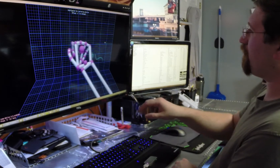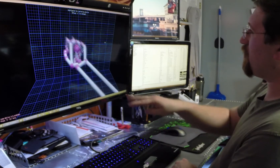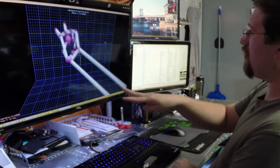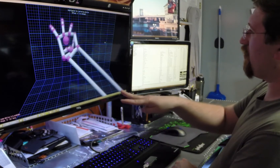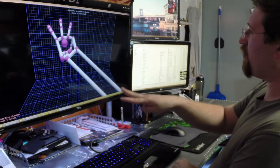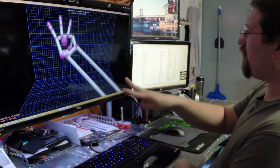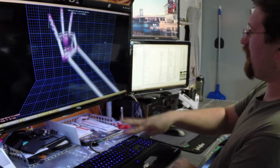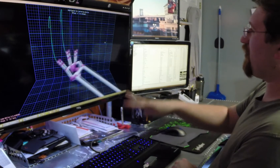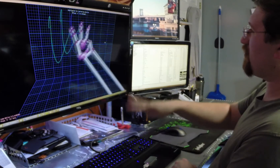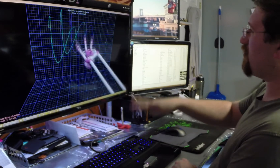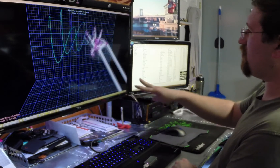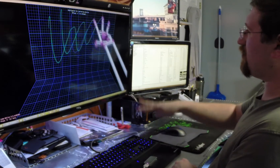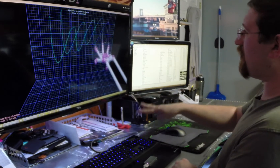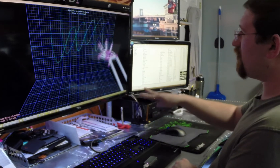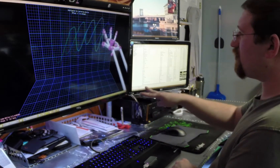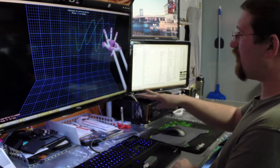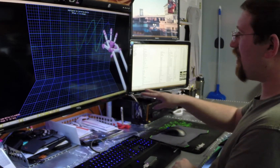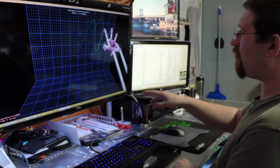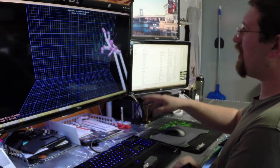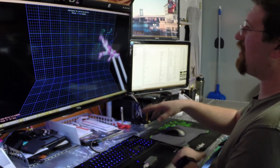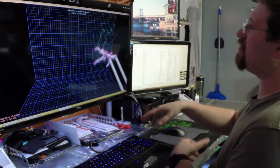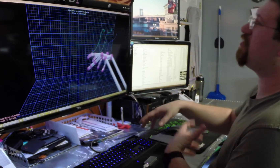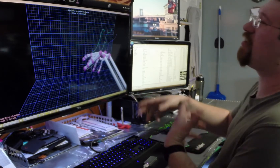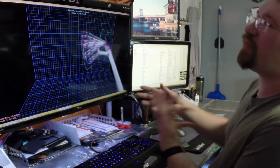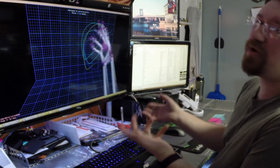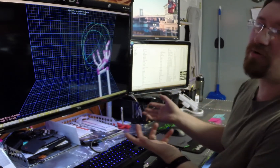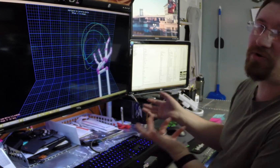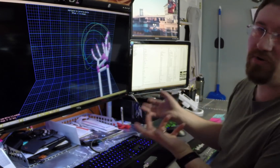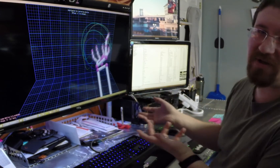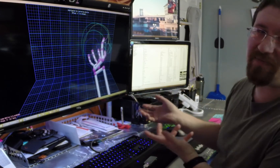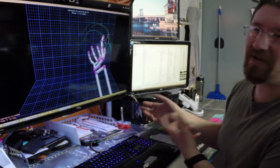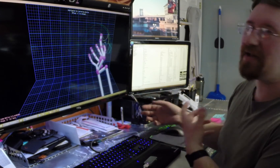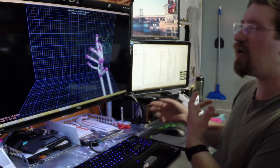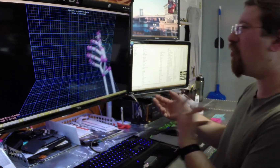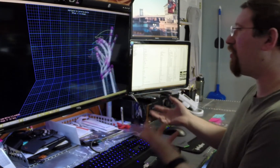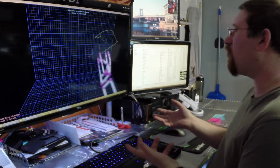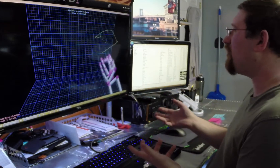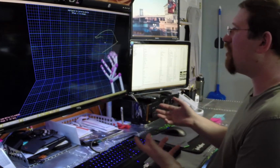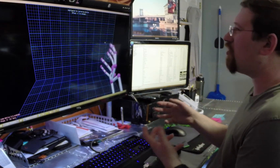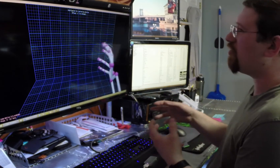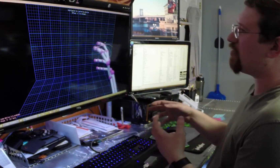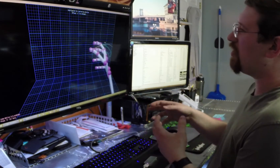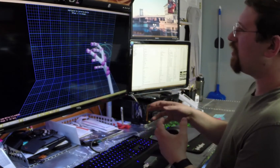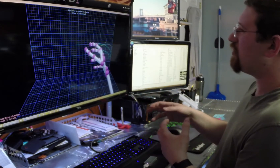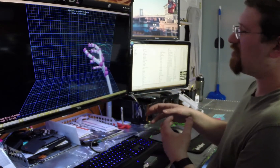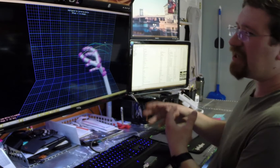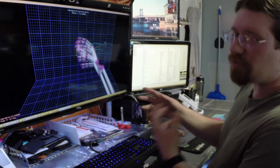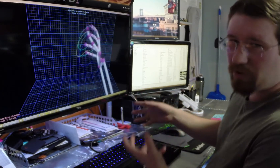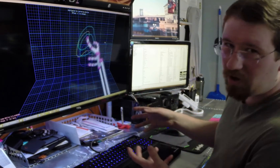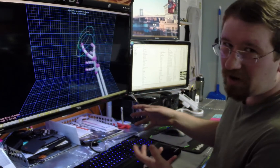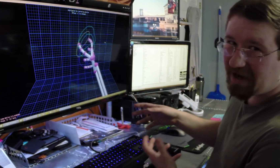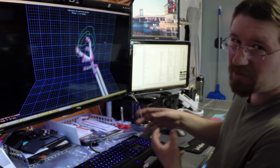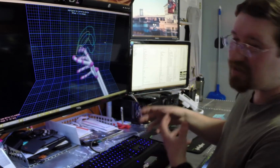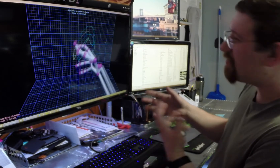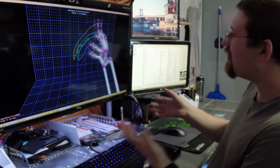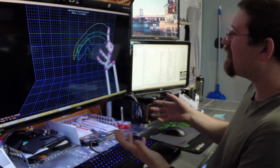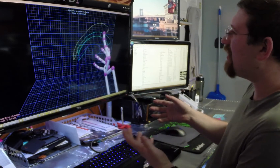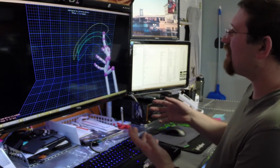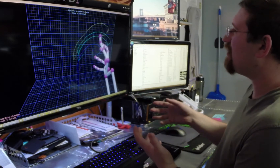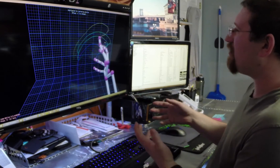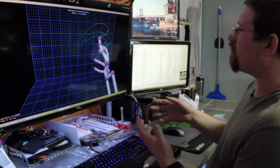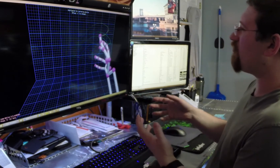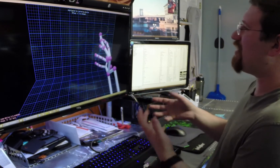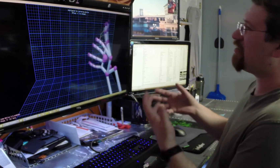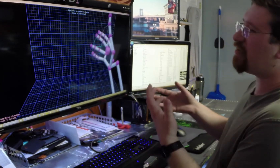or three fingers to do a W shape and your computer will do something like open a window or change a program, or something like that